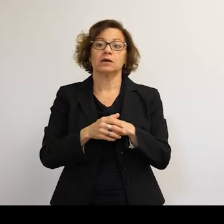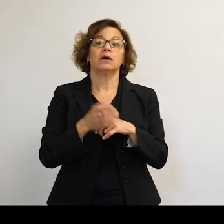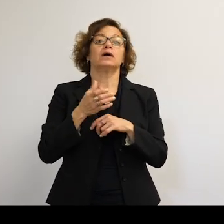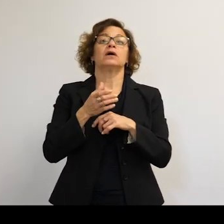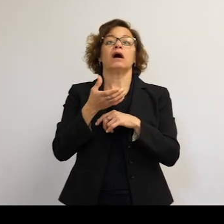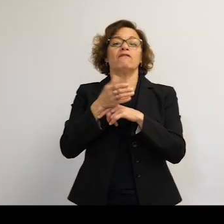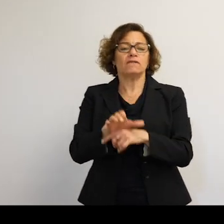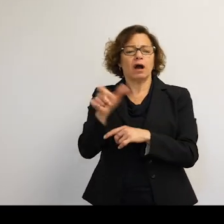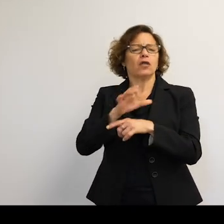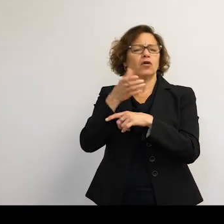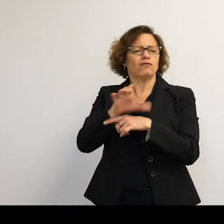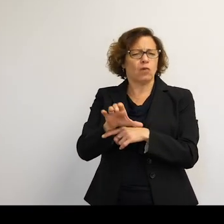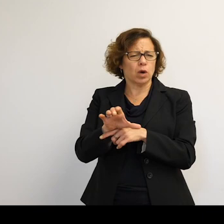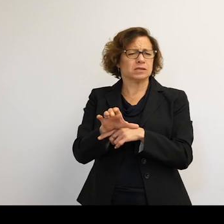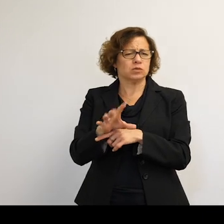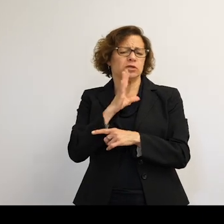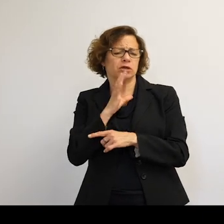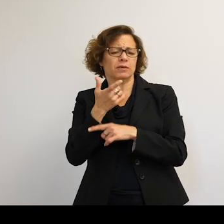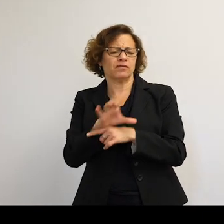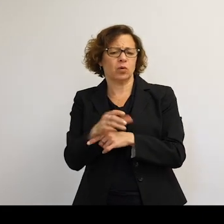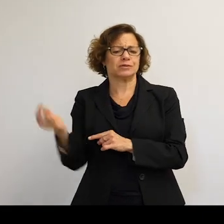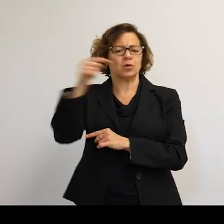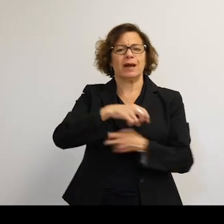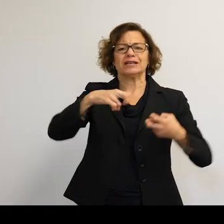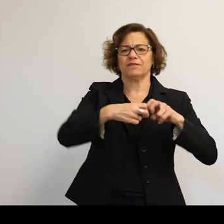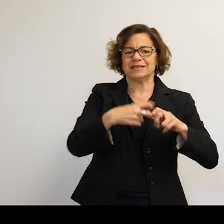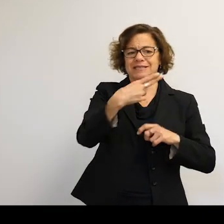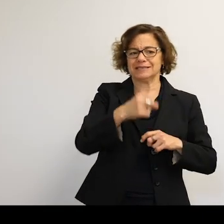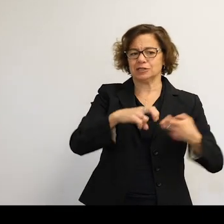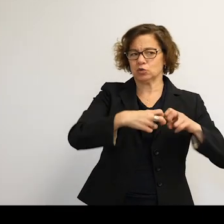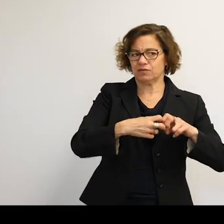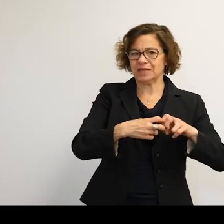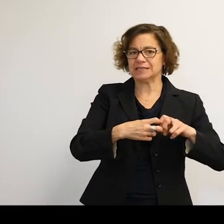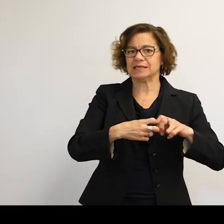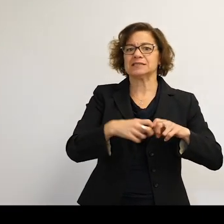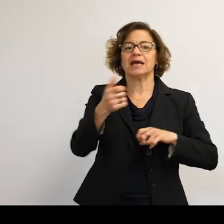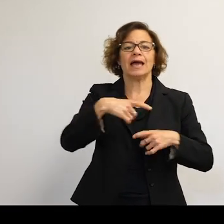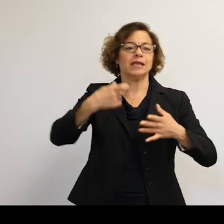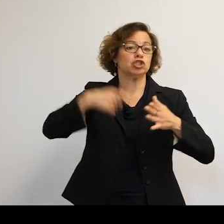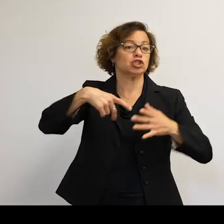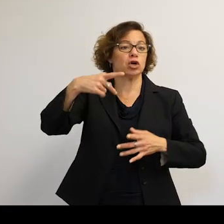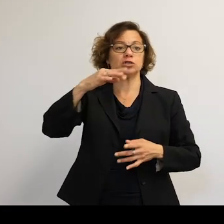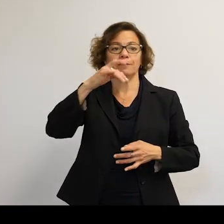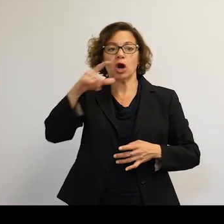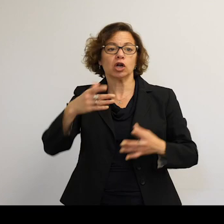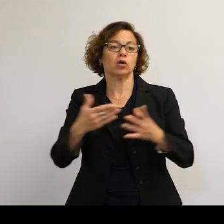If you remember back to your physics in high school of any charged particle moving to a magnetic field.